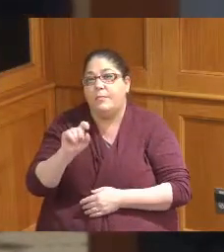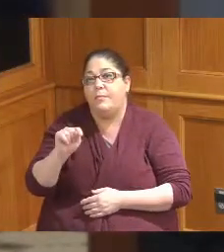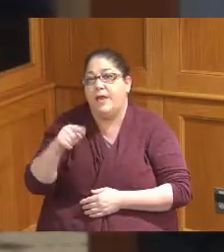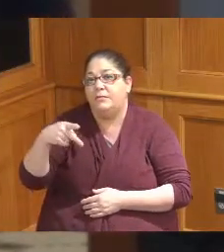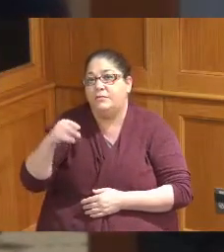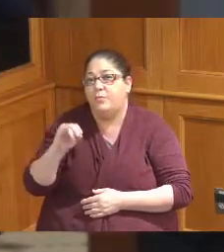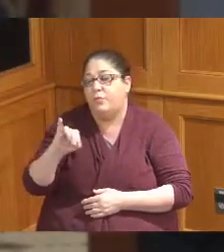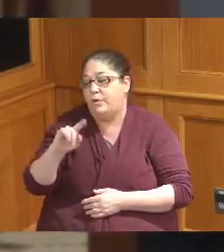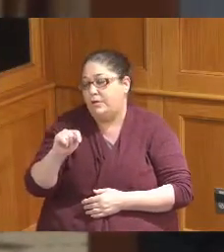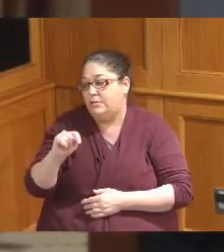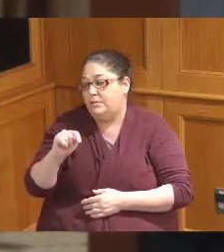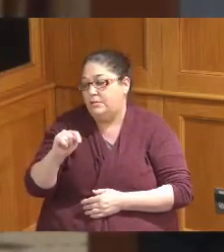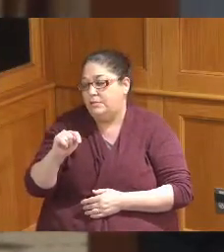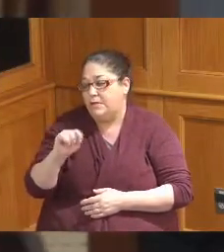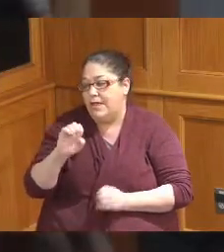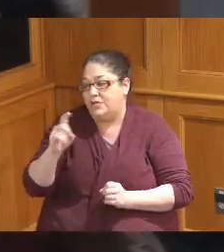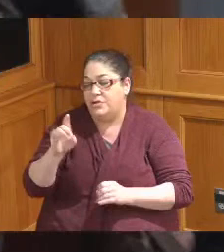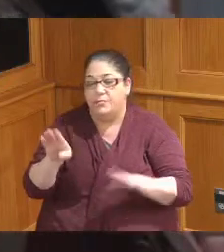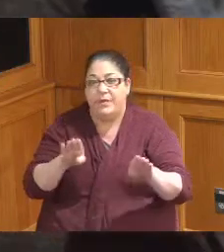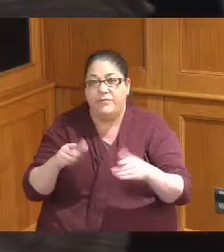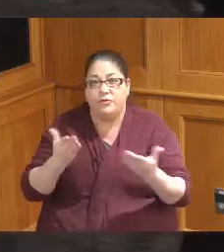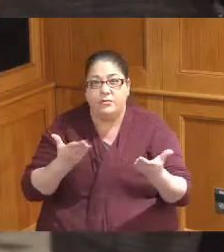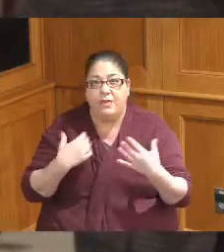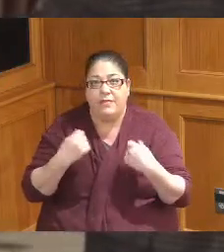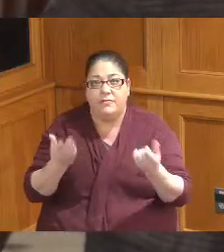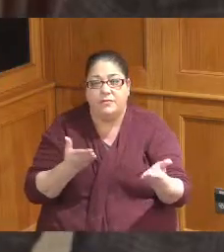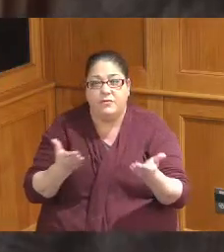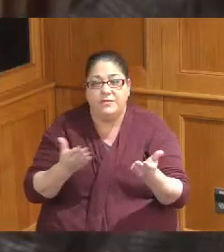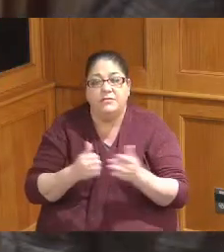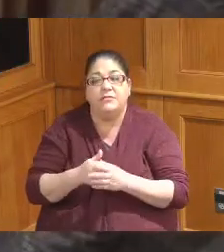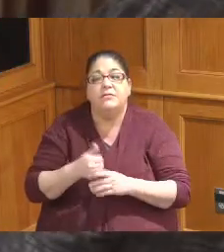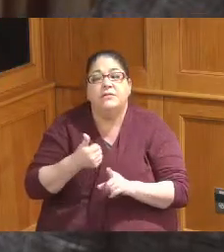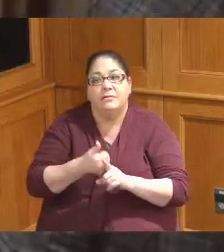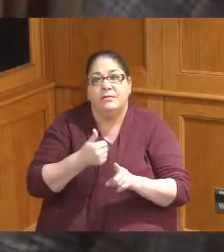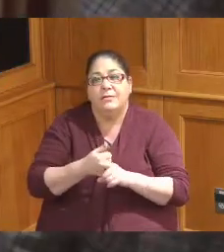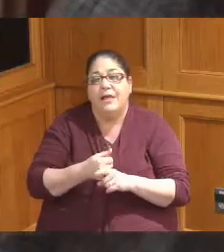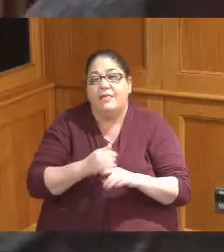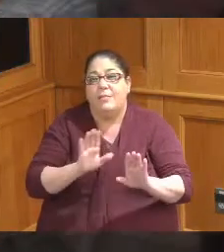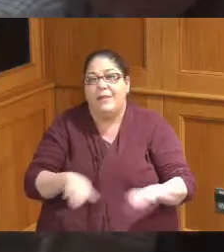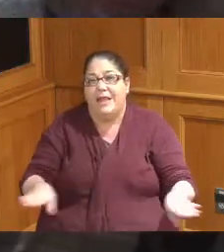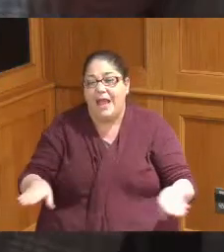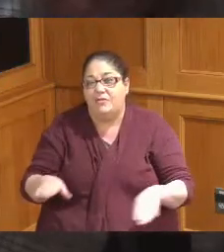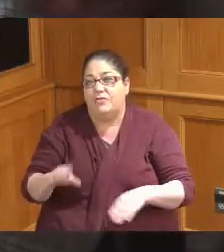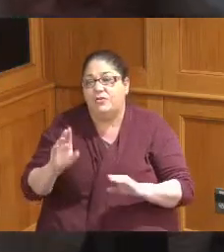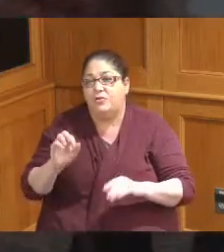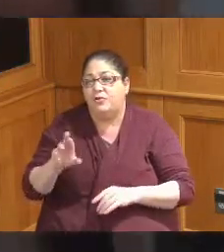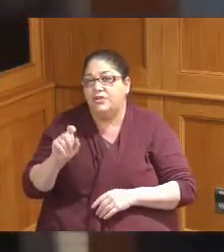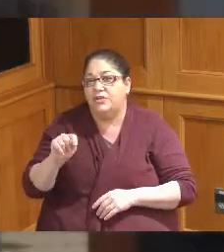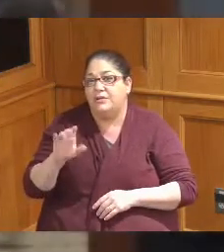funds to expand their current services to include a pediatric Mental Health Urgent Care Clinic which